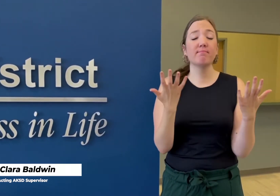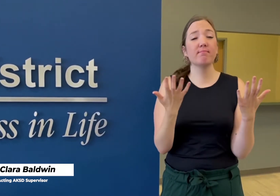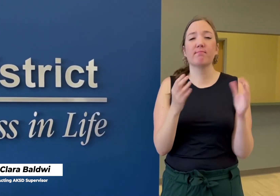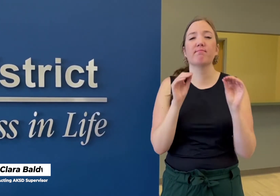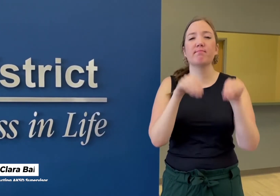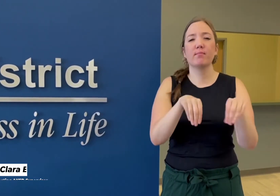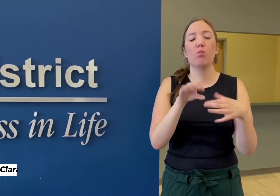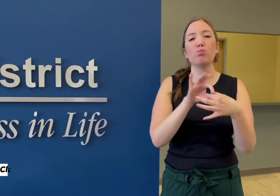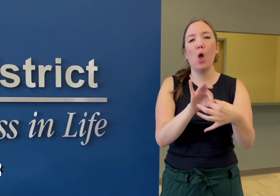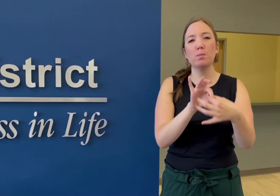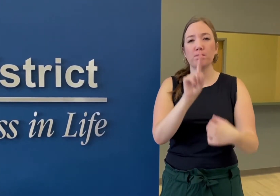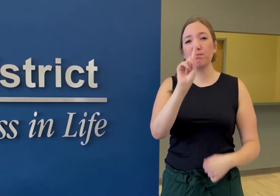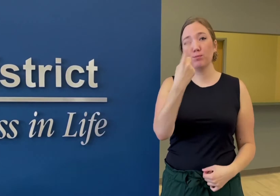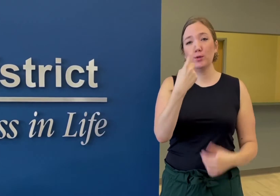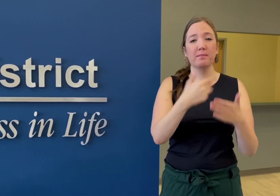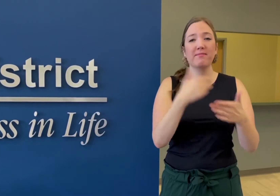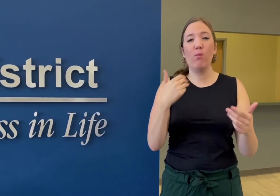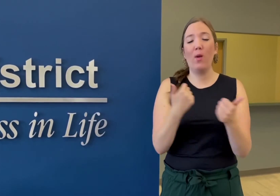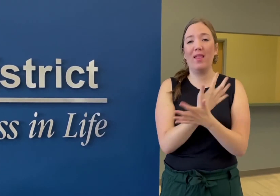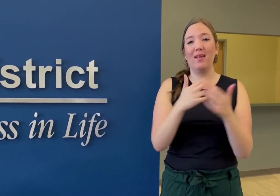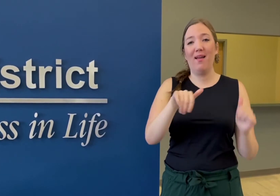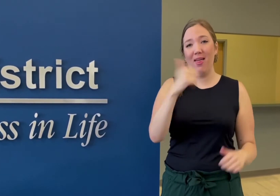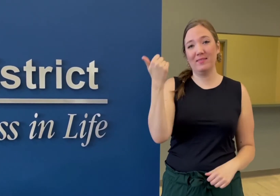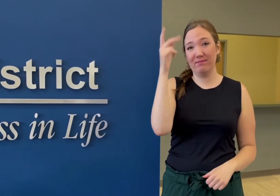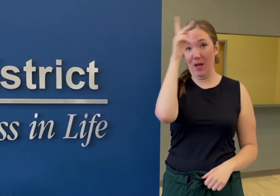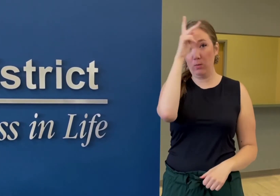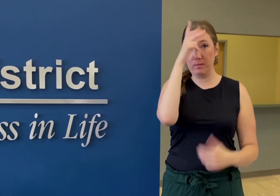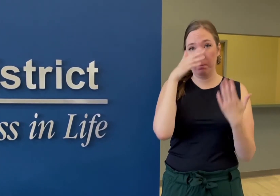I am committed to implementing the ‘relationship first’ philosophy